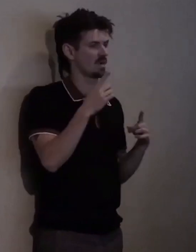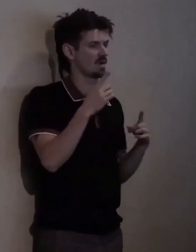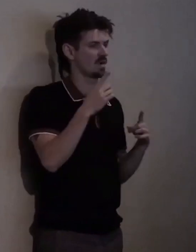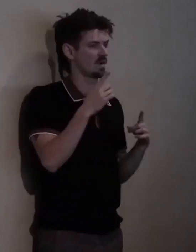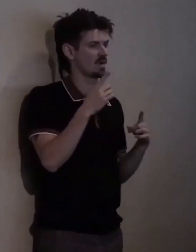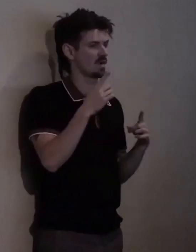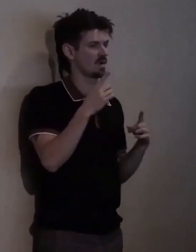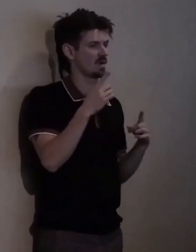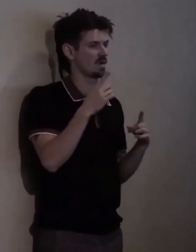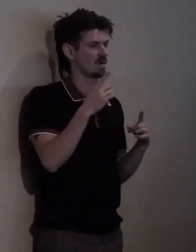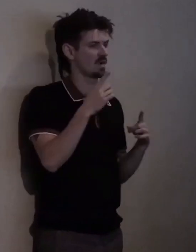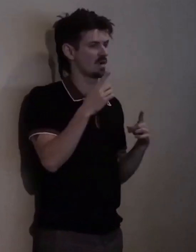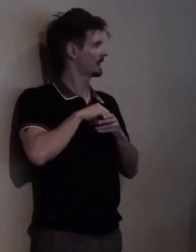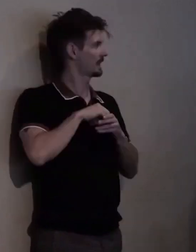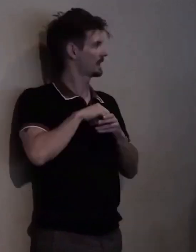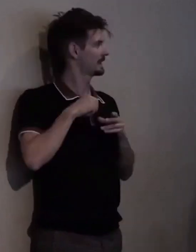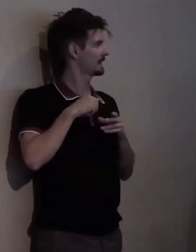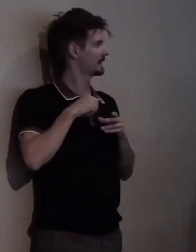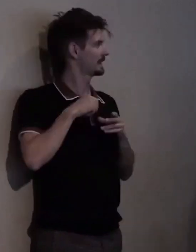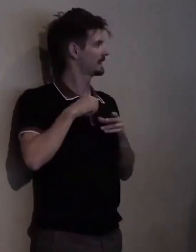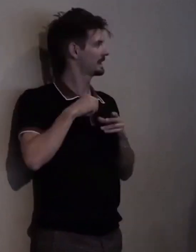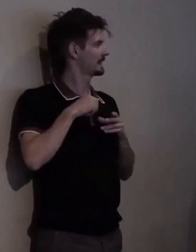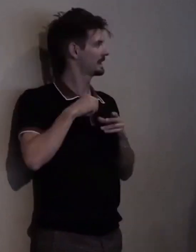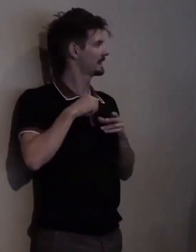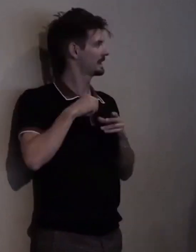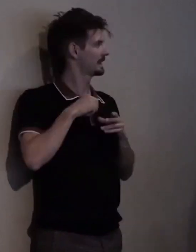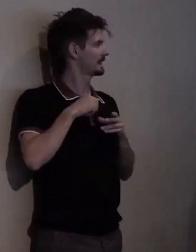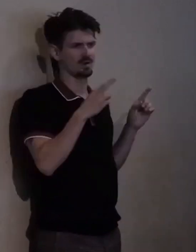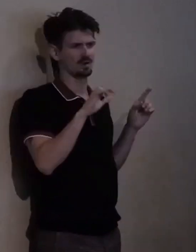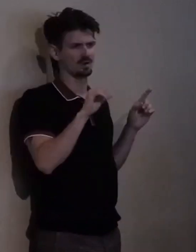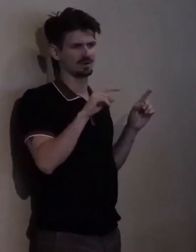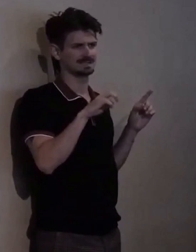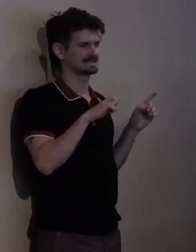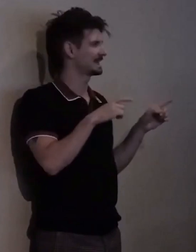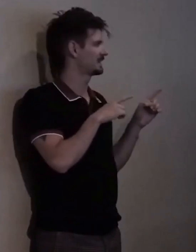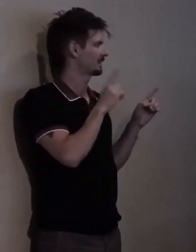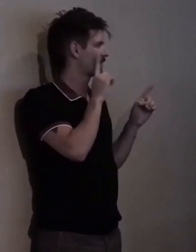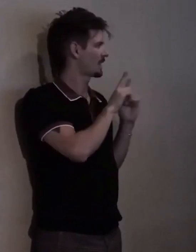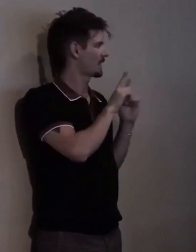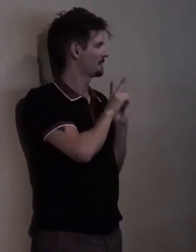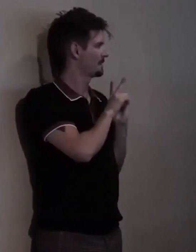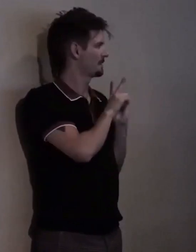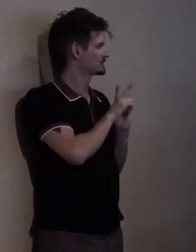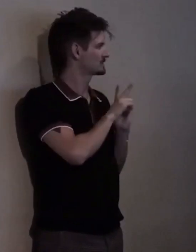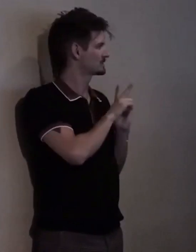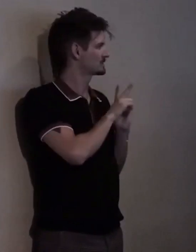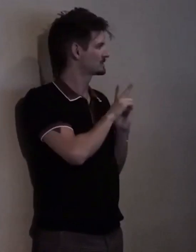And I owe Christine so much for mentoring me the last year... Uhm... For this position.